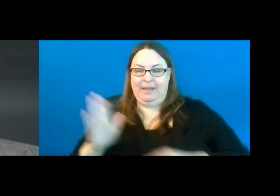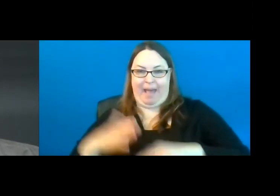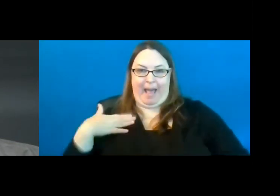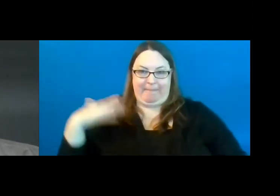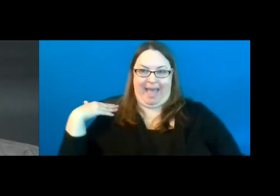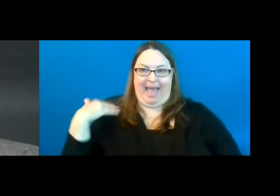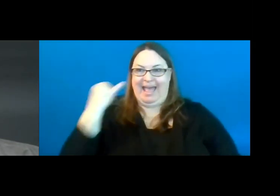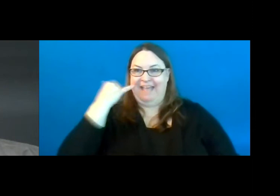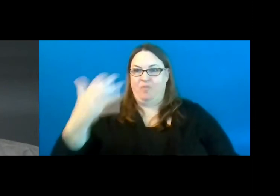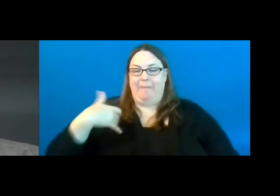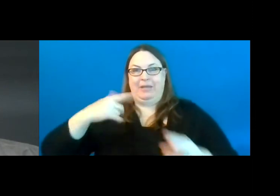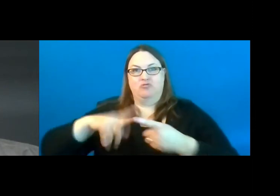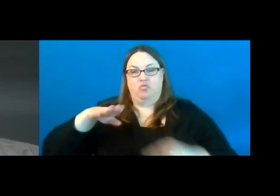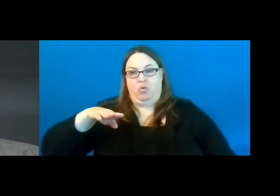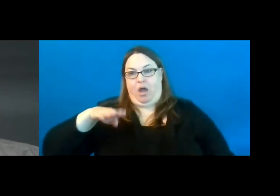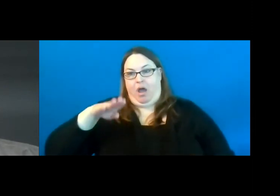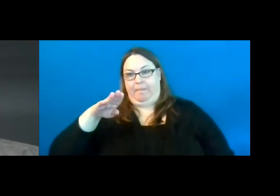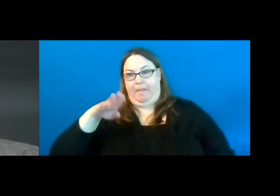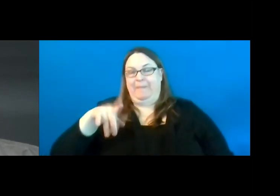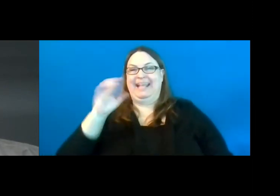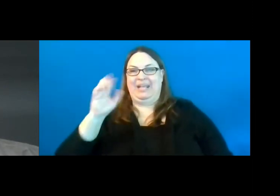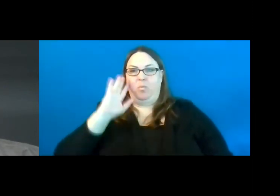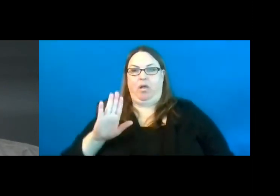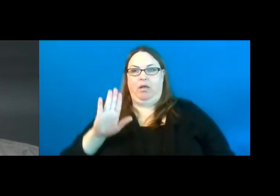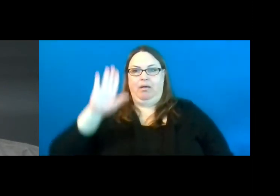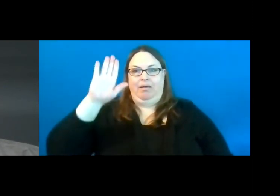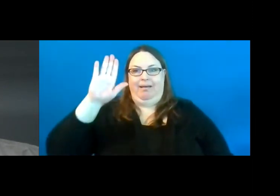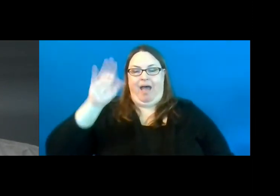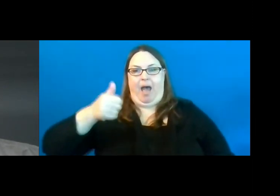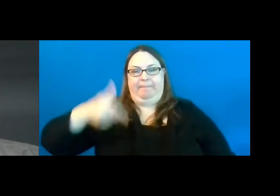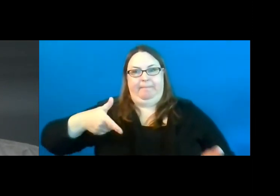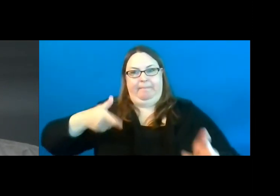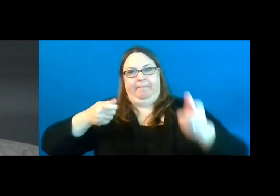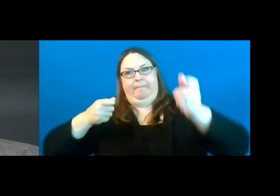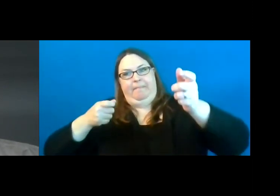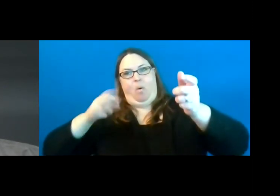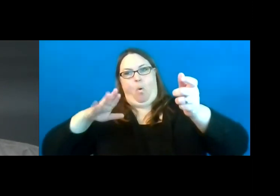move the bow up or down, he moves his hand up or down on my back or left or right, and